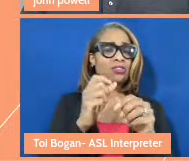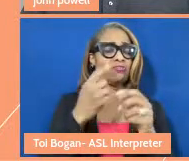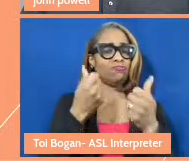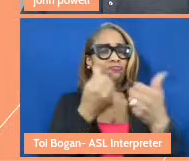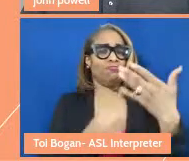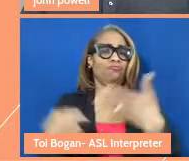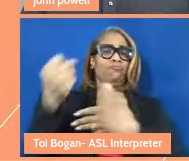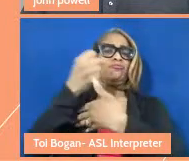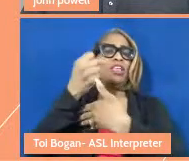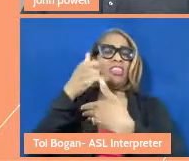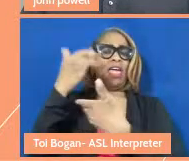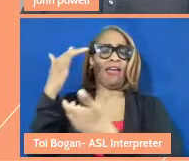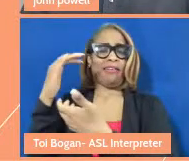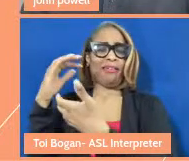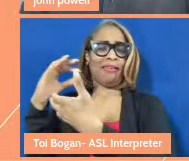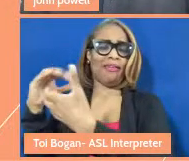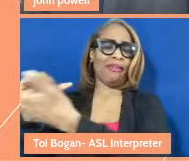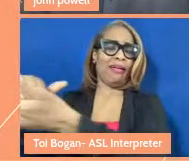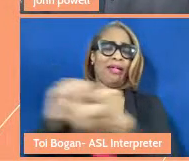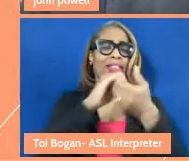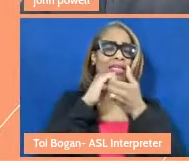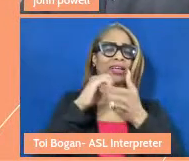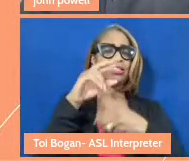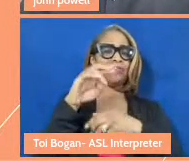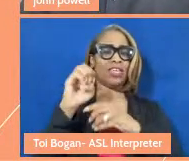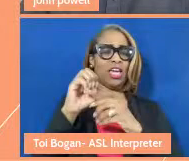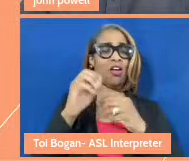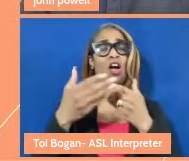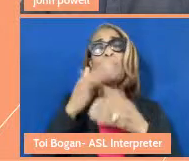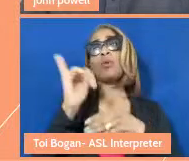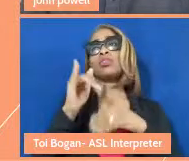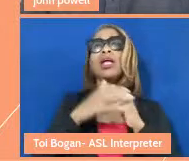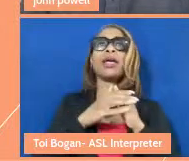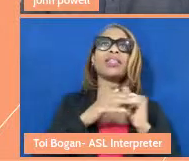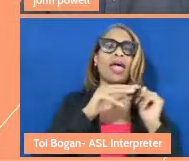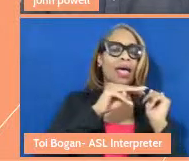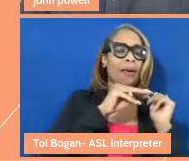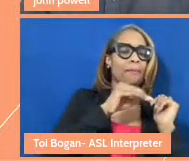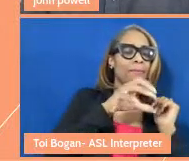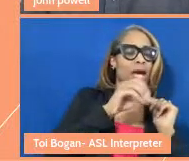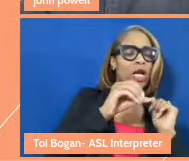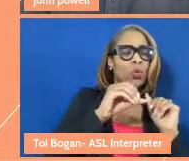care in the ways that these kind of almost the micro-analysis, the micro ways that you work. The